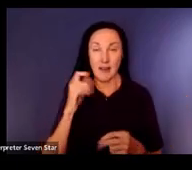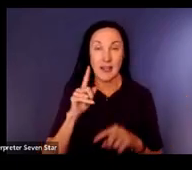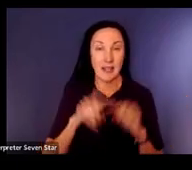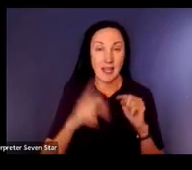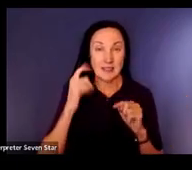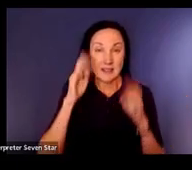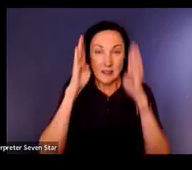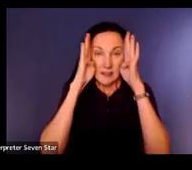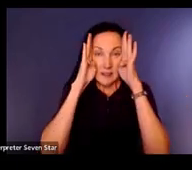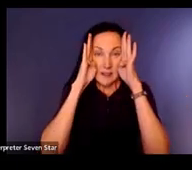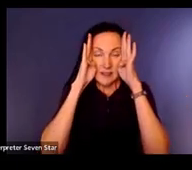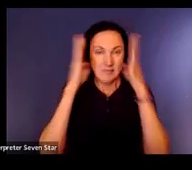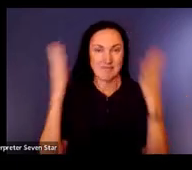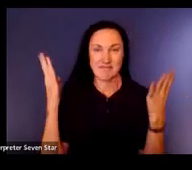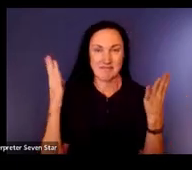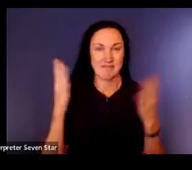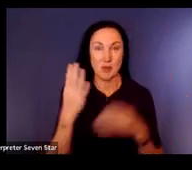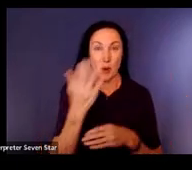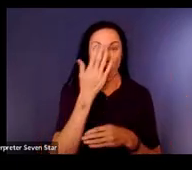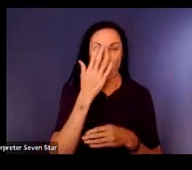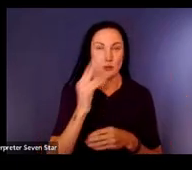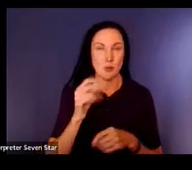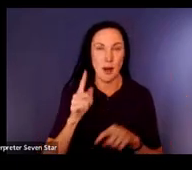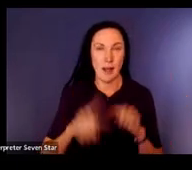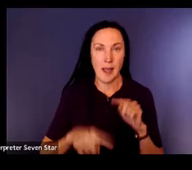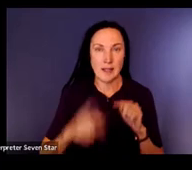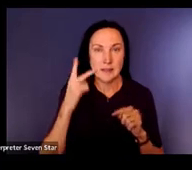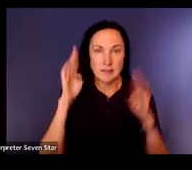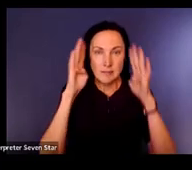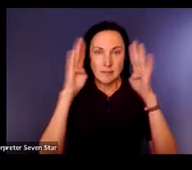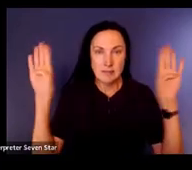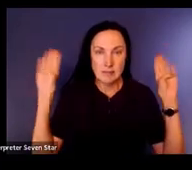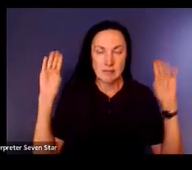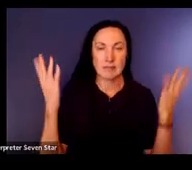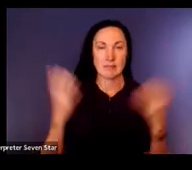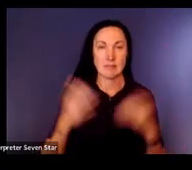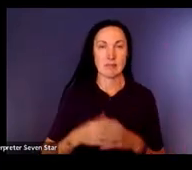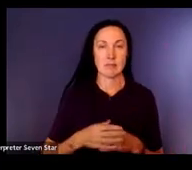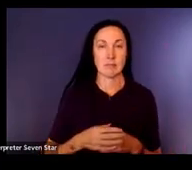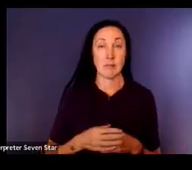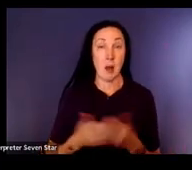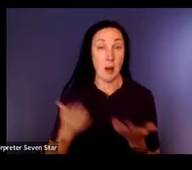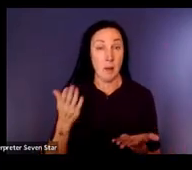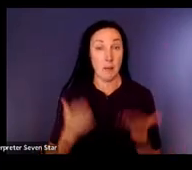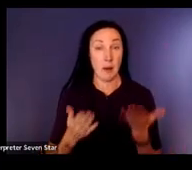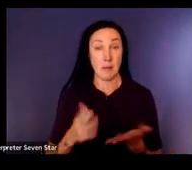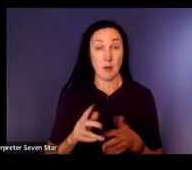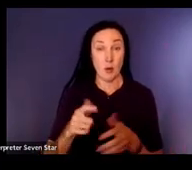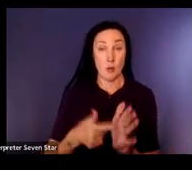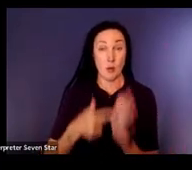they're missing some signs. What about the use of touch? Do they need to have their hand on